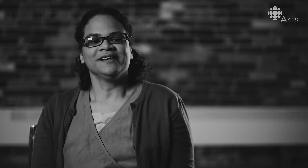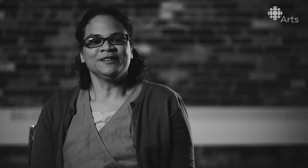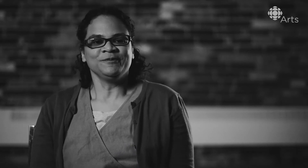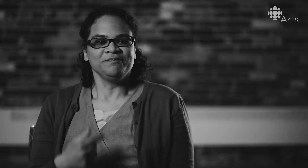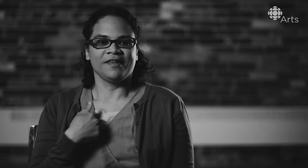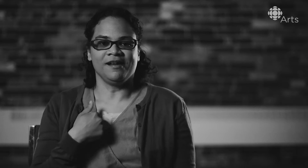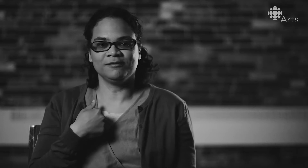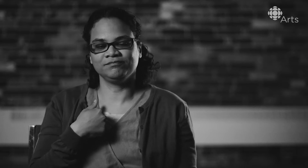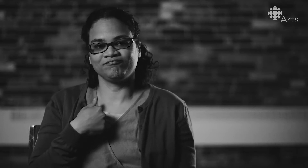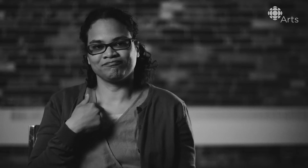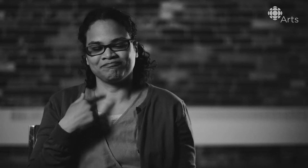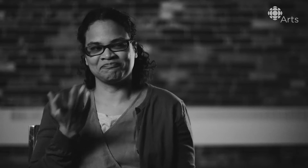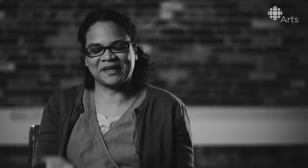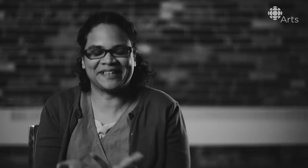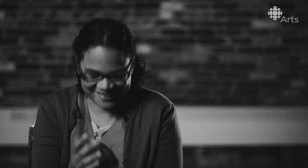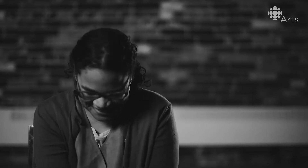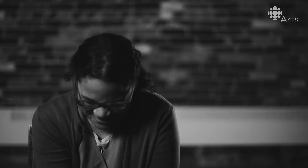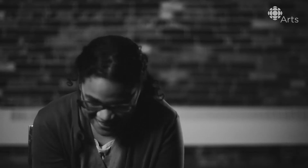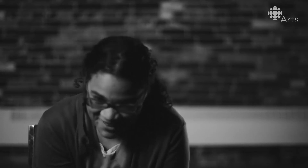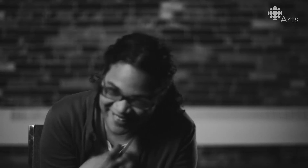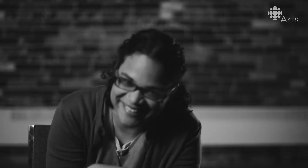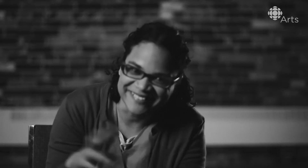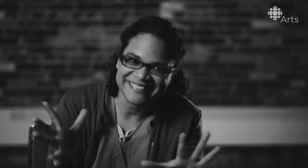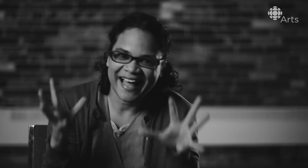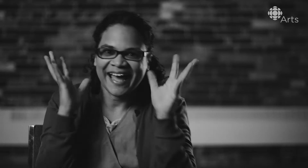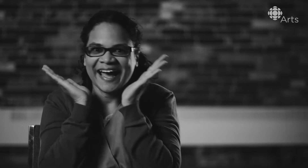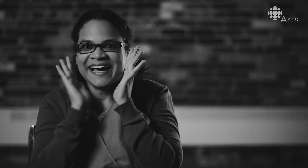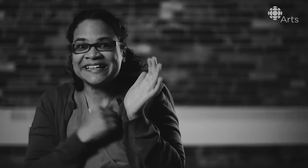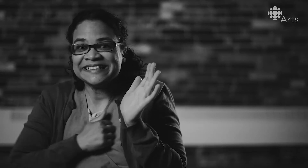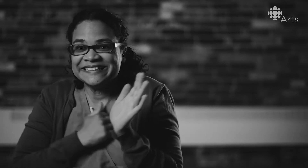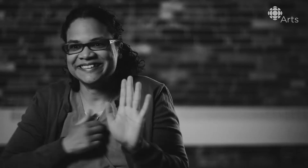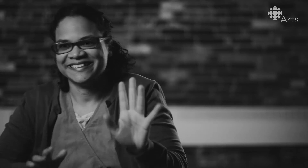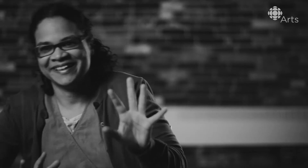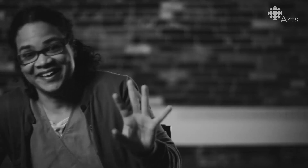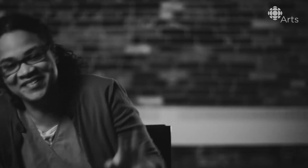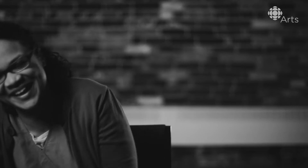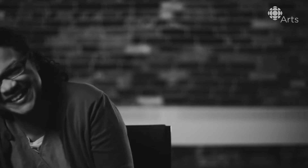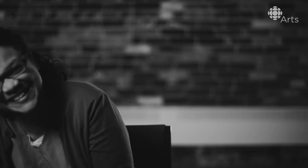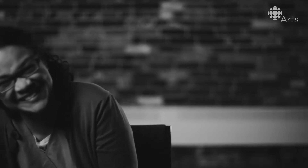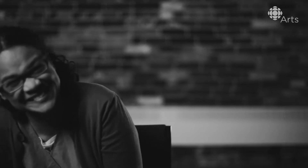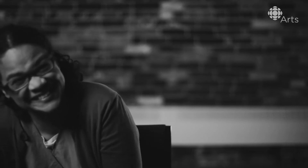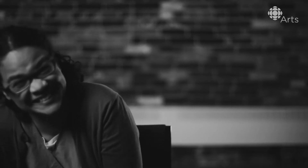so that's why my sign name is the way that it is. I'm sorry. I'm so nervous! I'm just sorry!